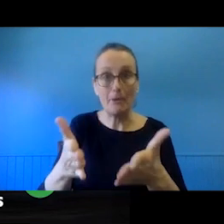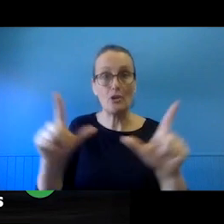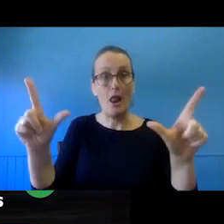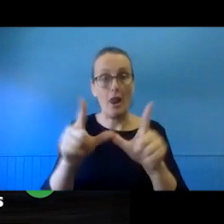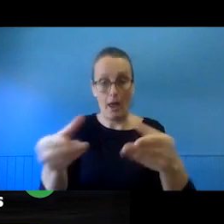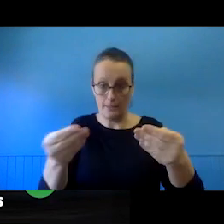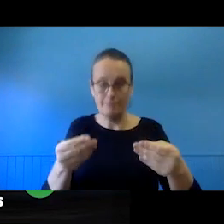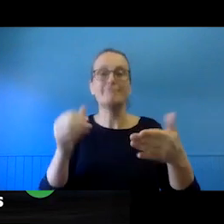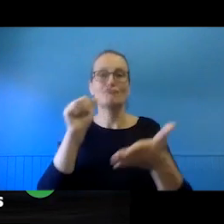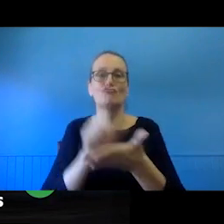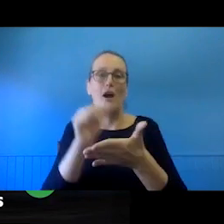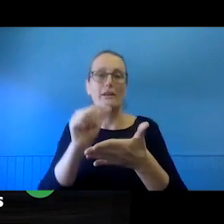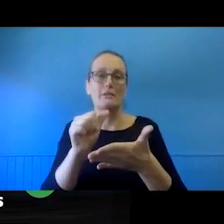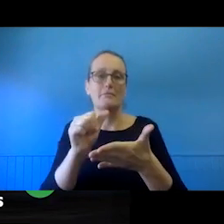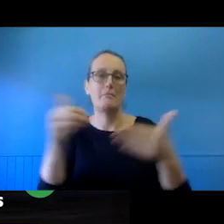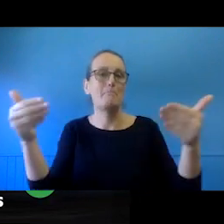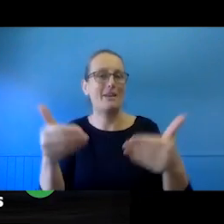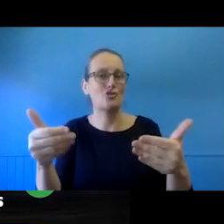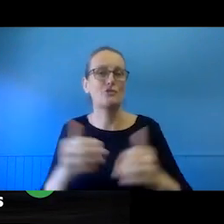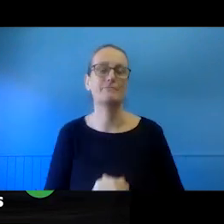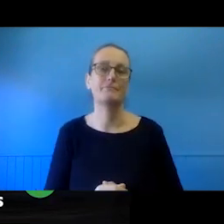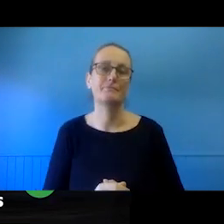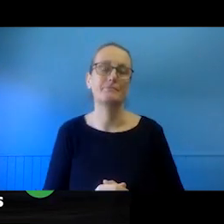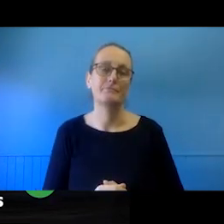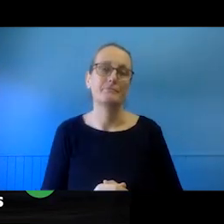The only other sort of thing I will say in some situations your